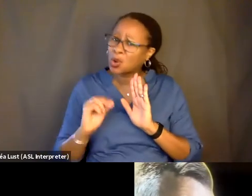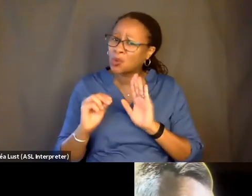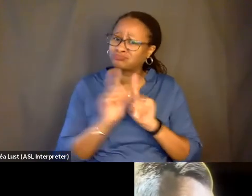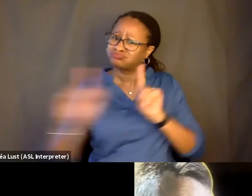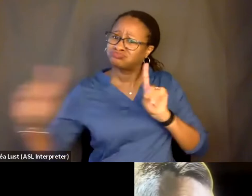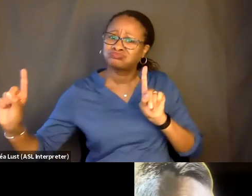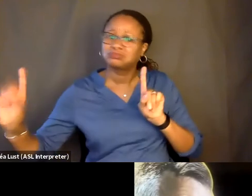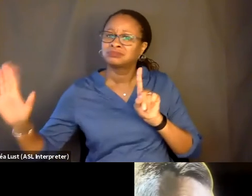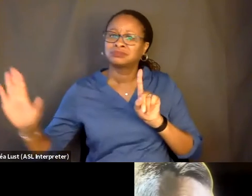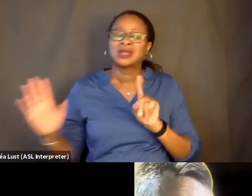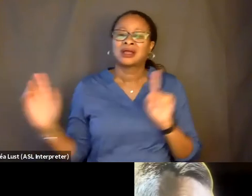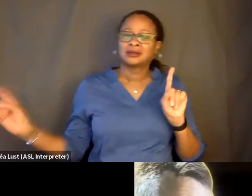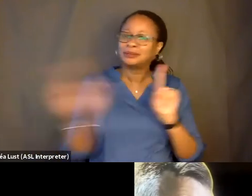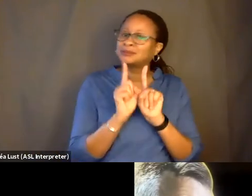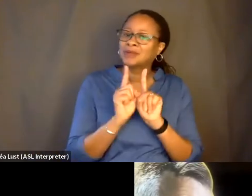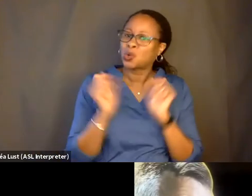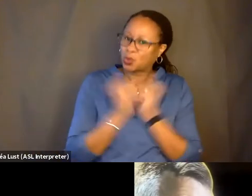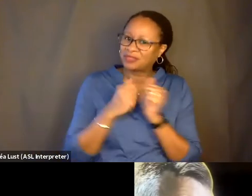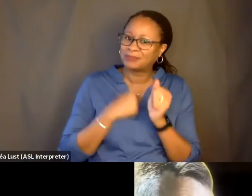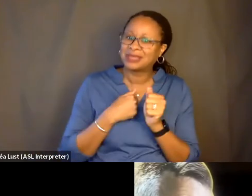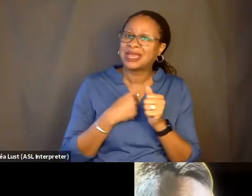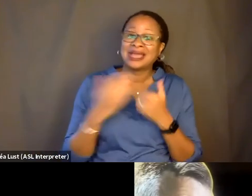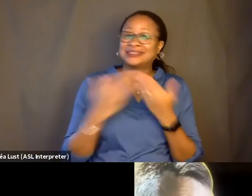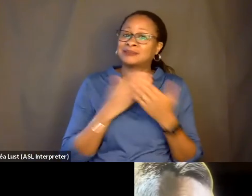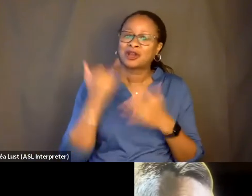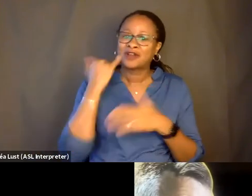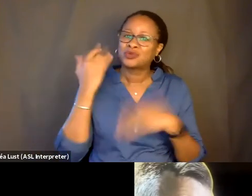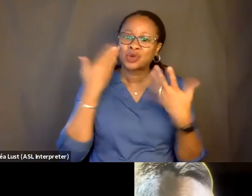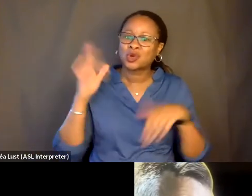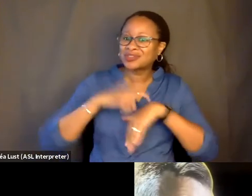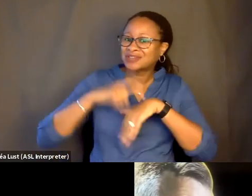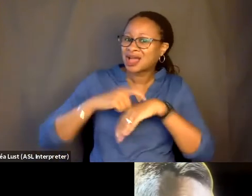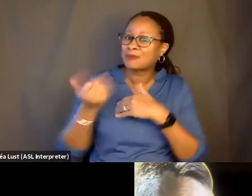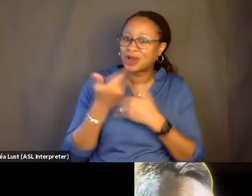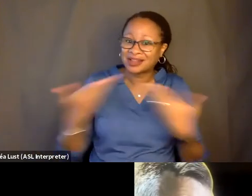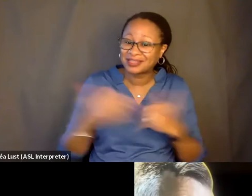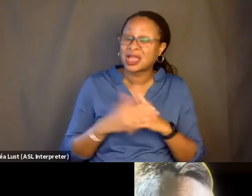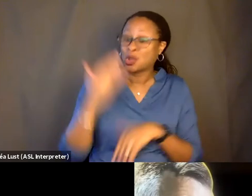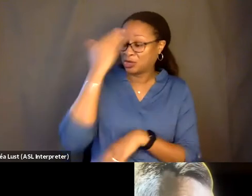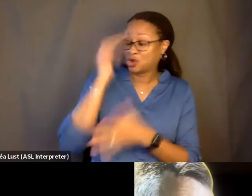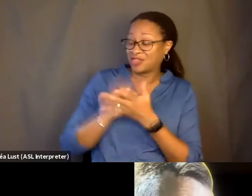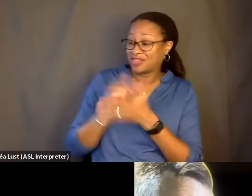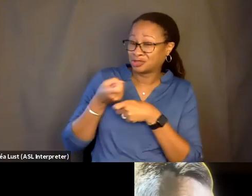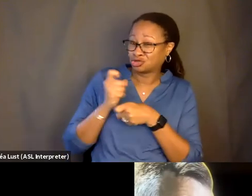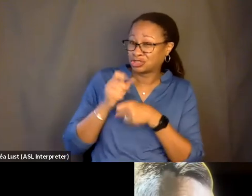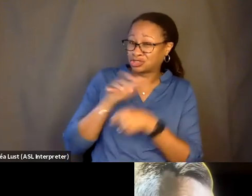you can't keep track of time. So we knew that was going to be tricky territory. And like in the film, where my dad's